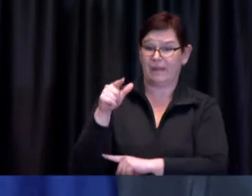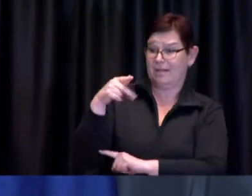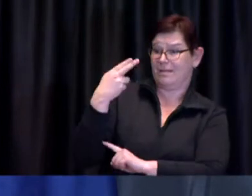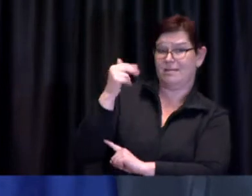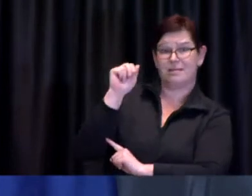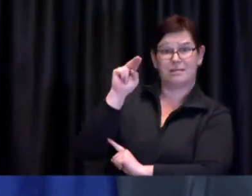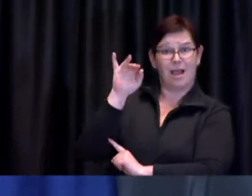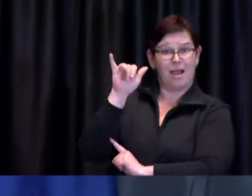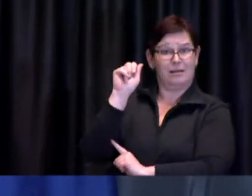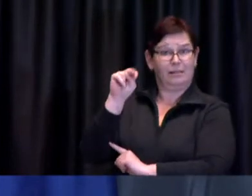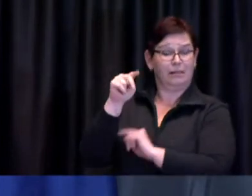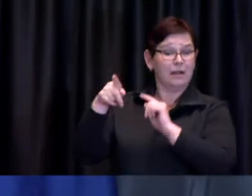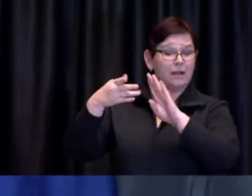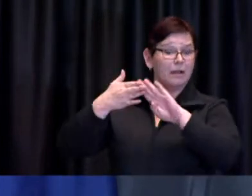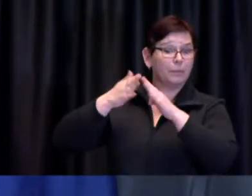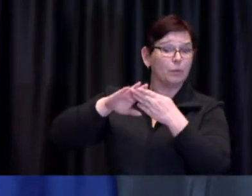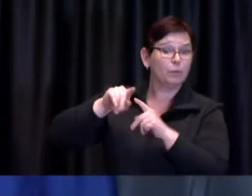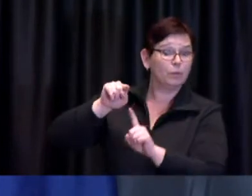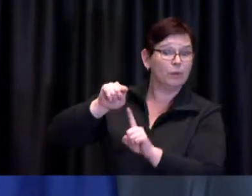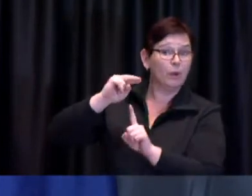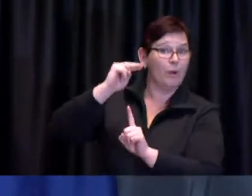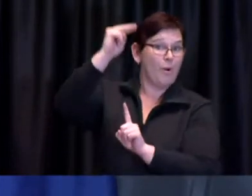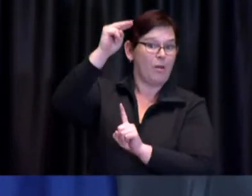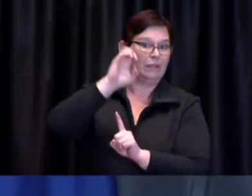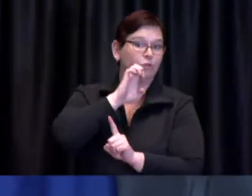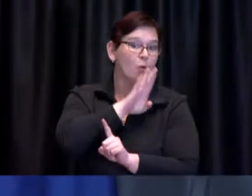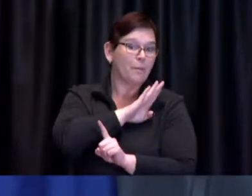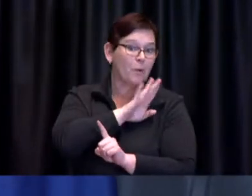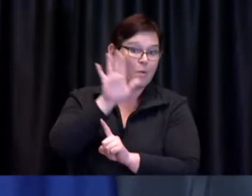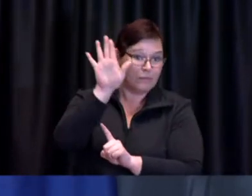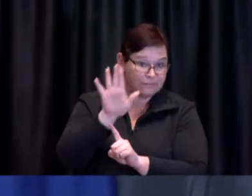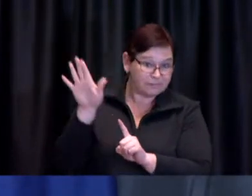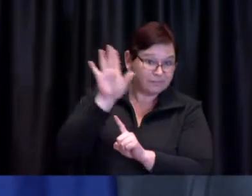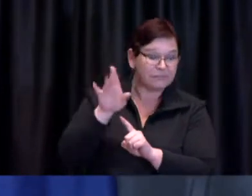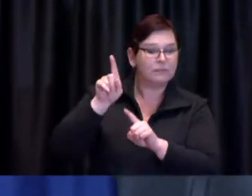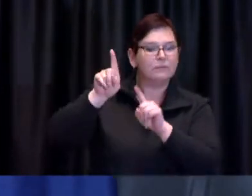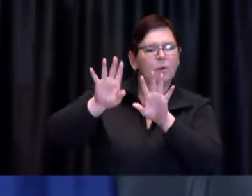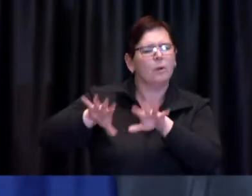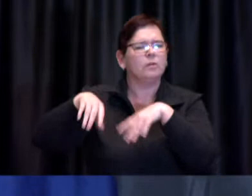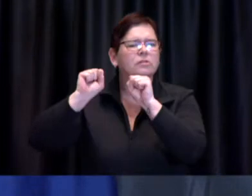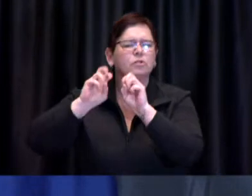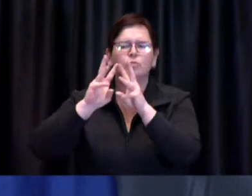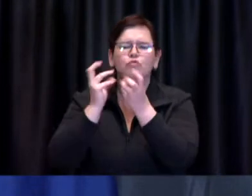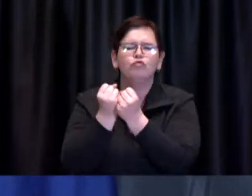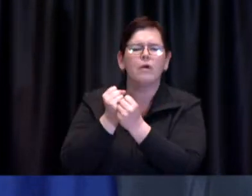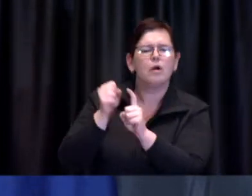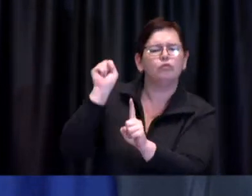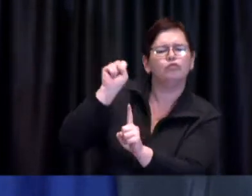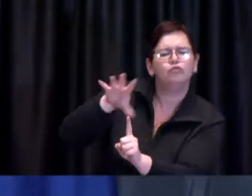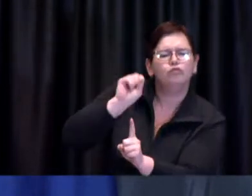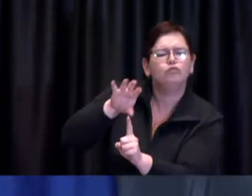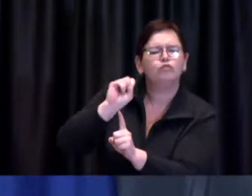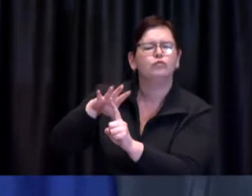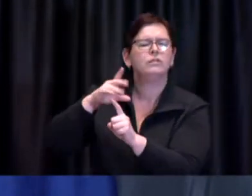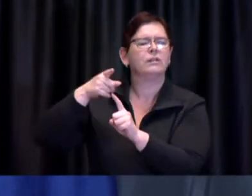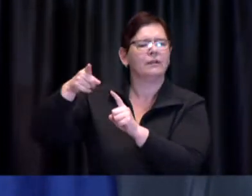is holding well-attended covid-related educational workshops conducted by community-based physicians and health professionals